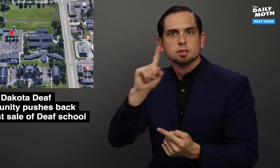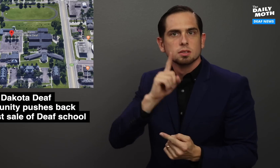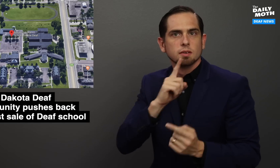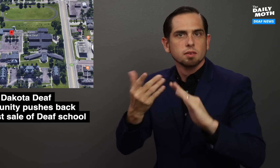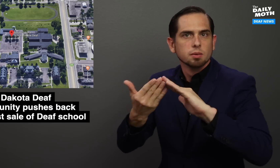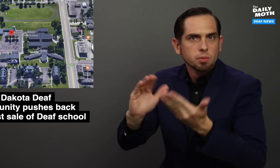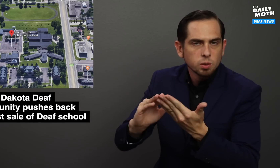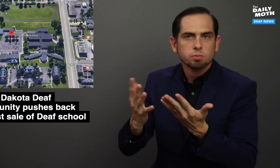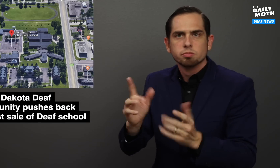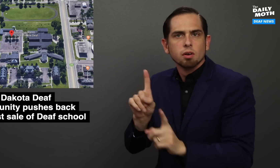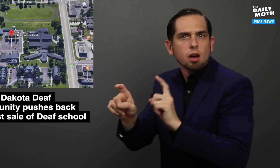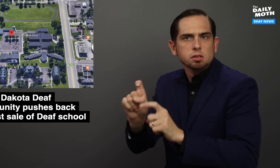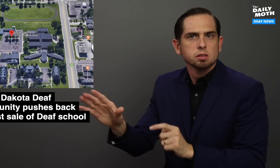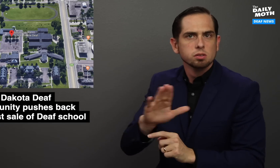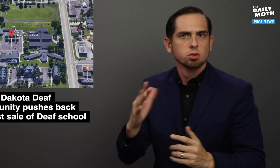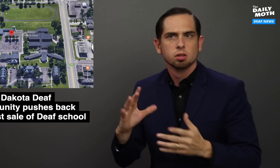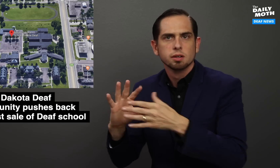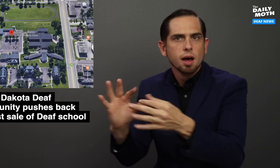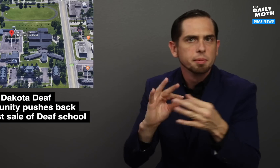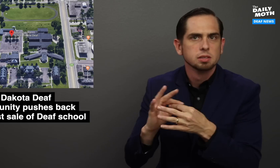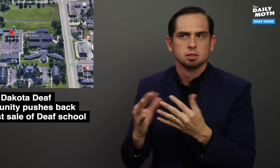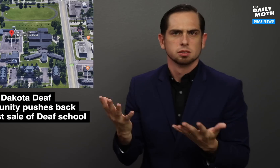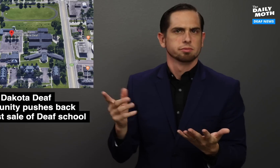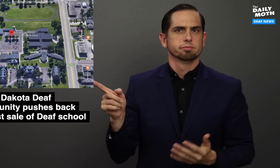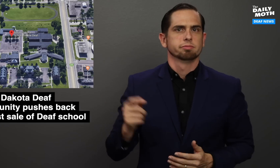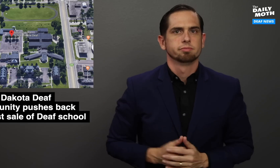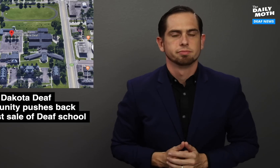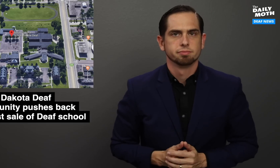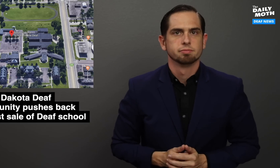to the deaf community to seek their comments.